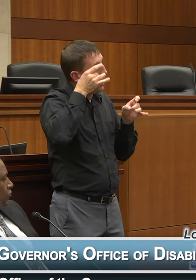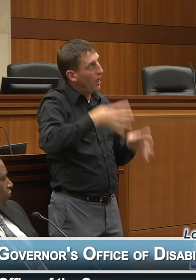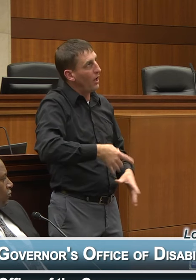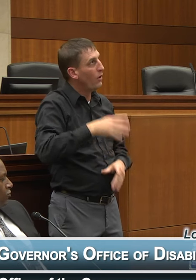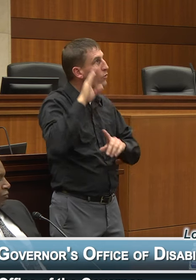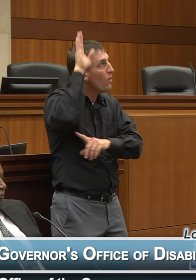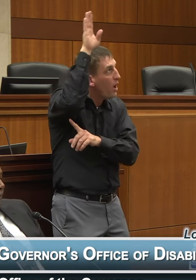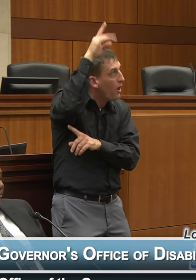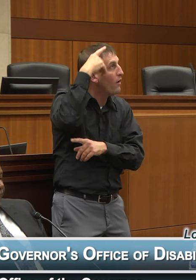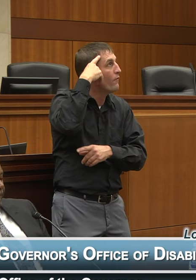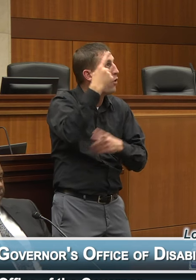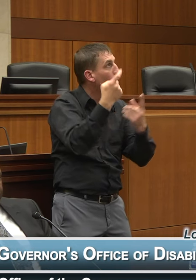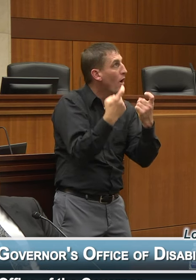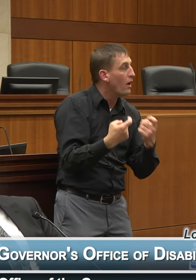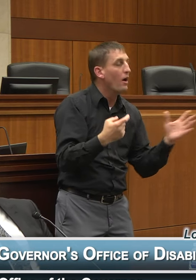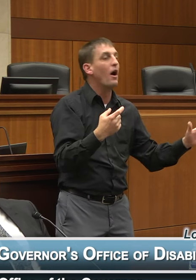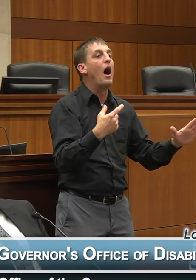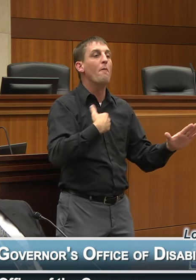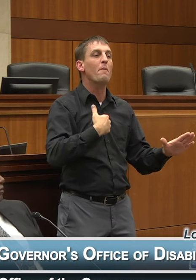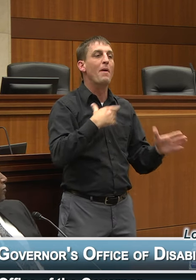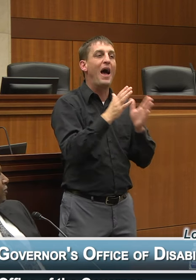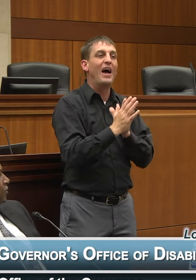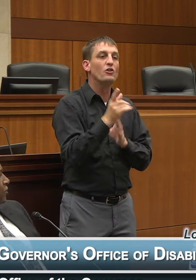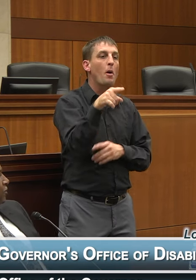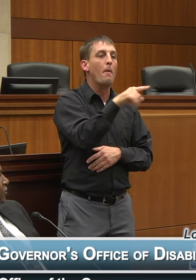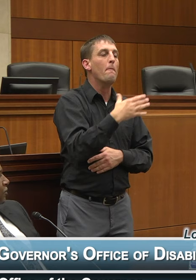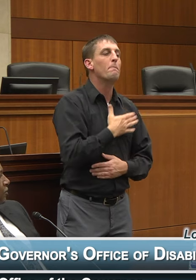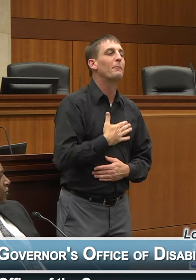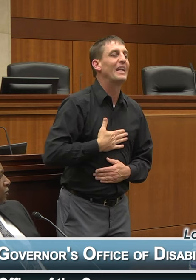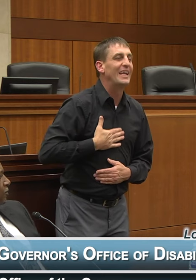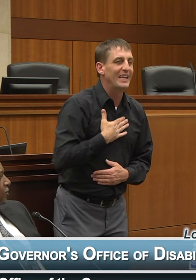graduate?! We kept pushing and pushing and it ended up that Act